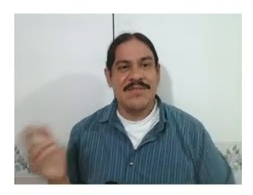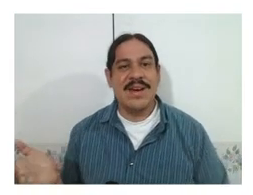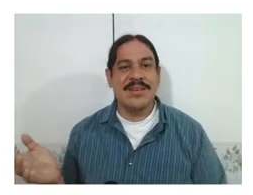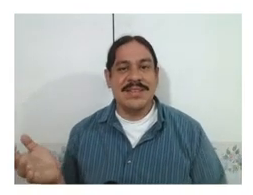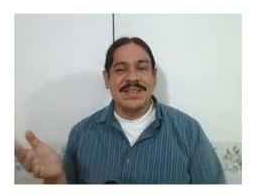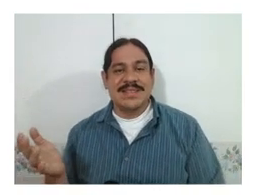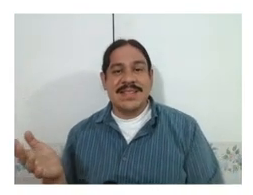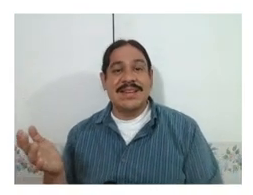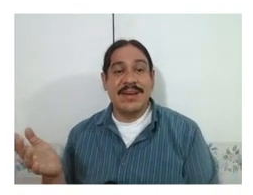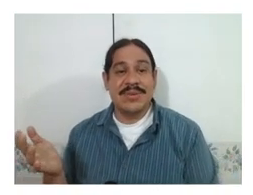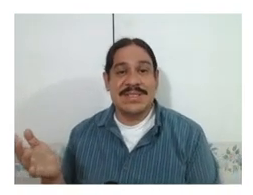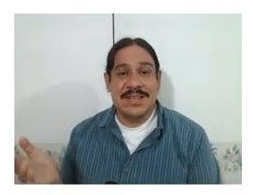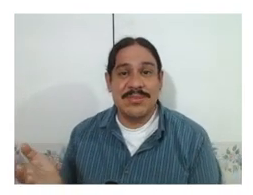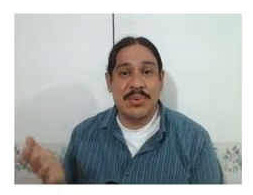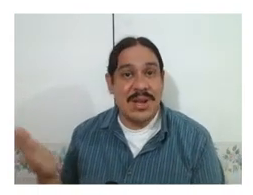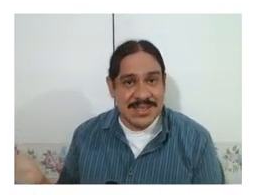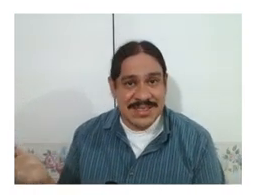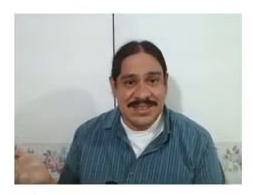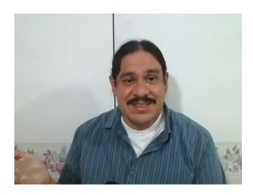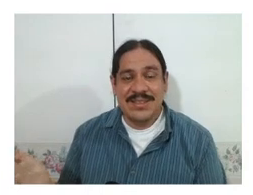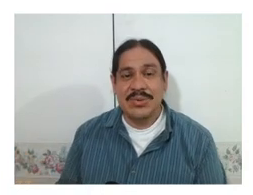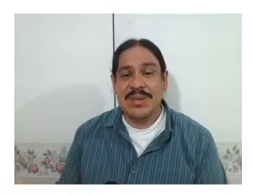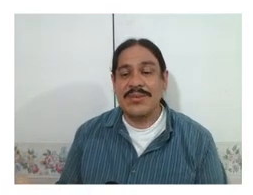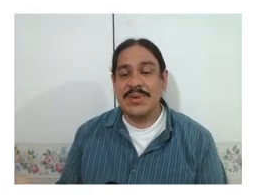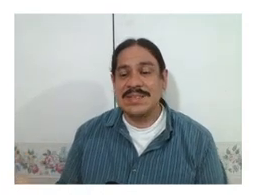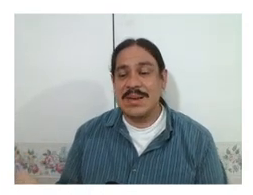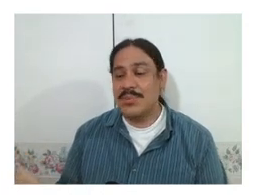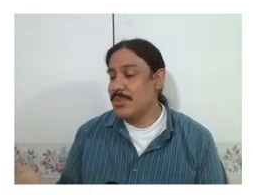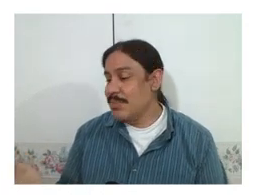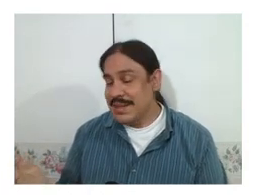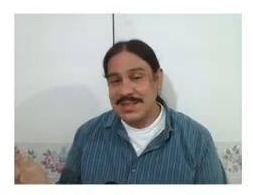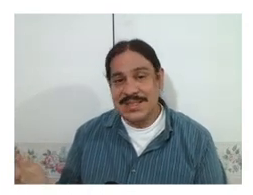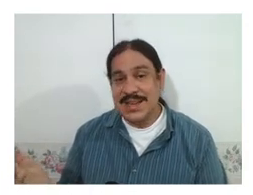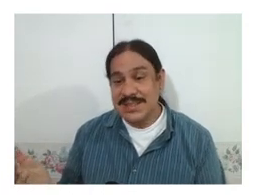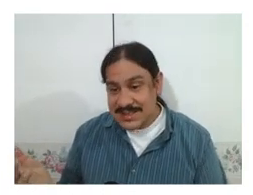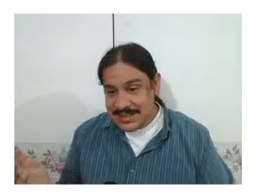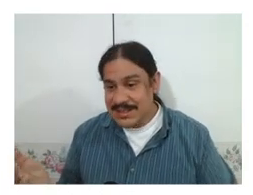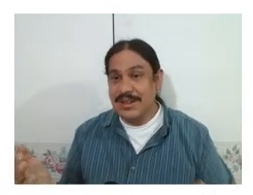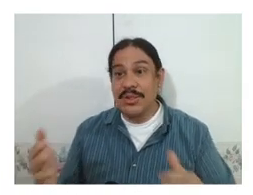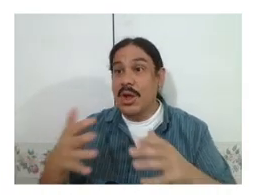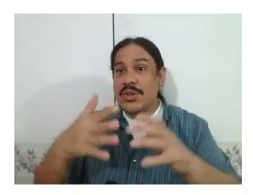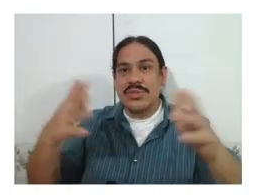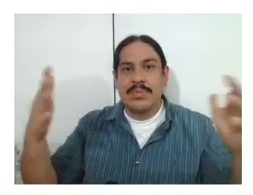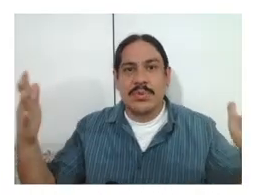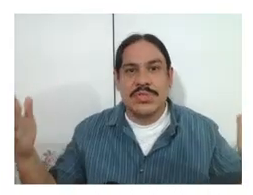finally sign languages have prosody you can for example